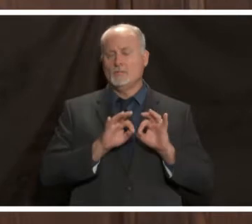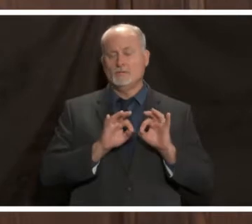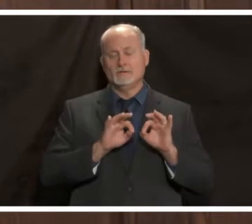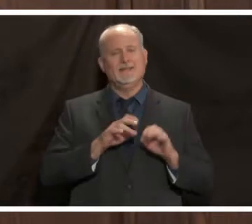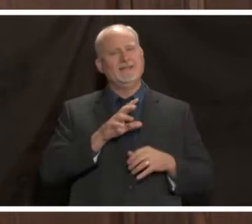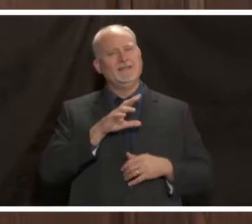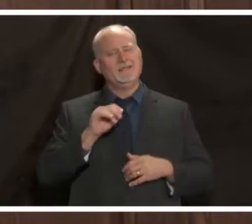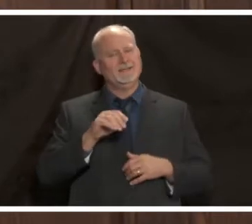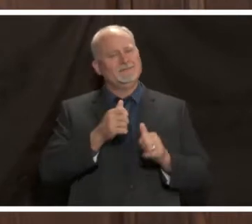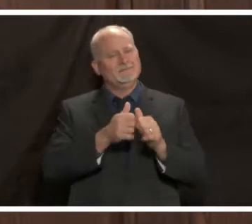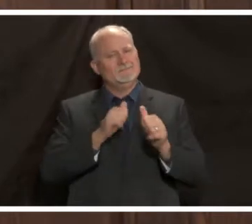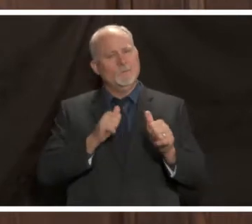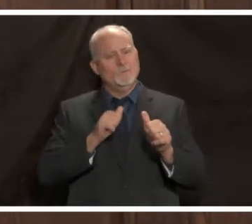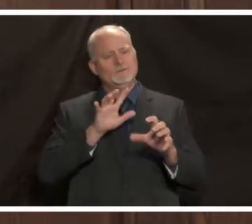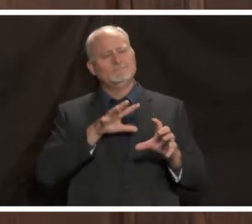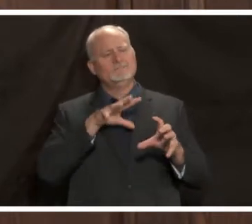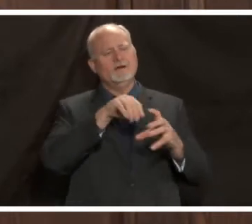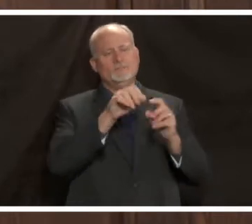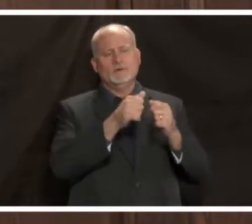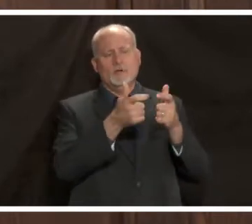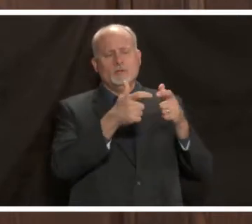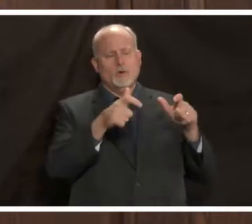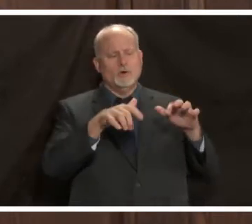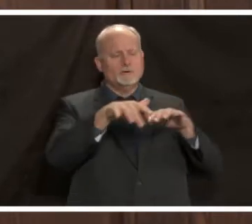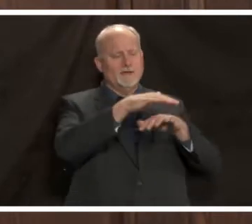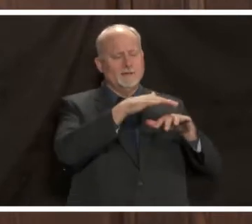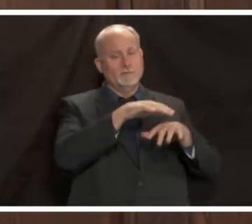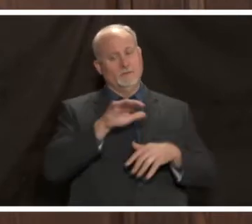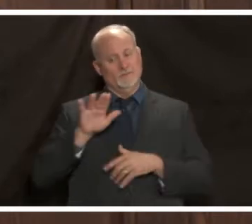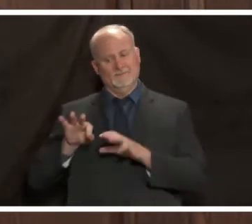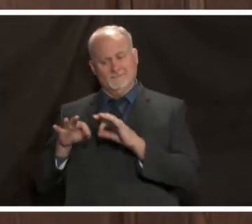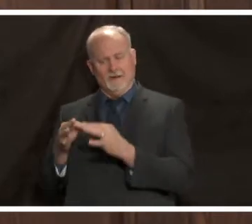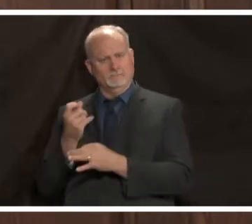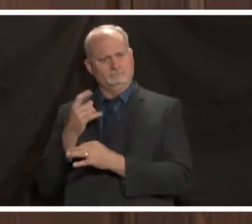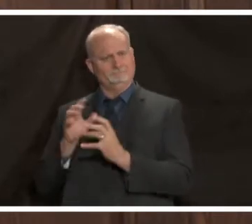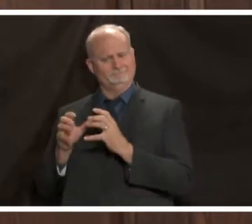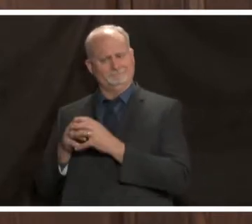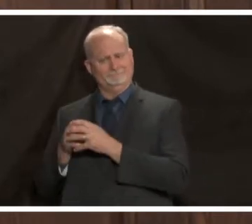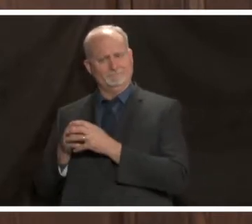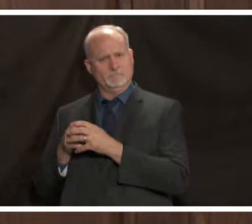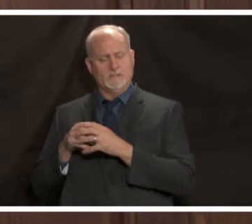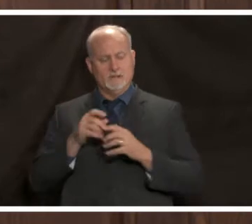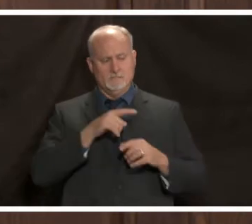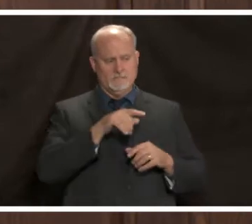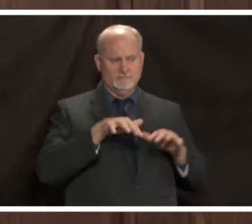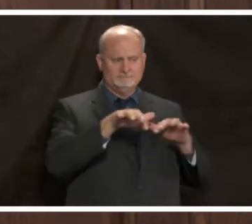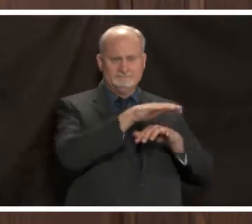not from your own household are still the most effective ways to keep this virus from spreading